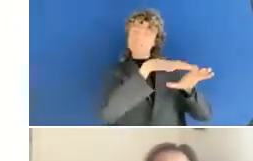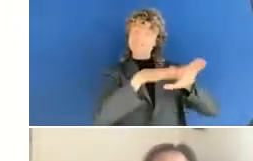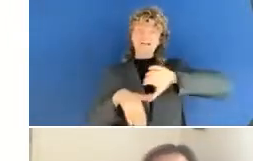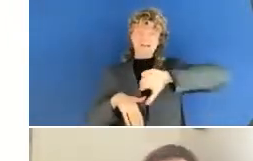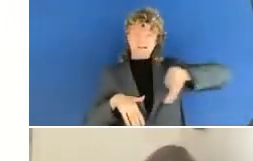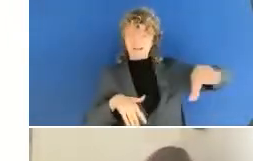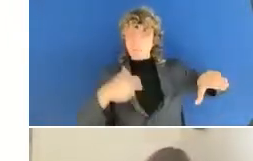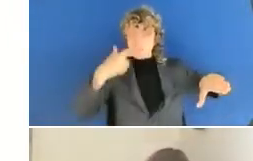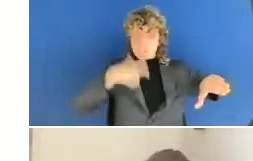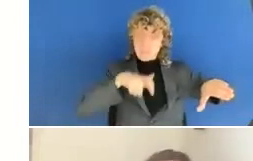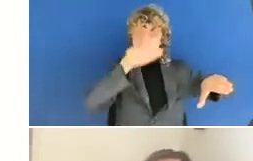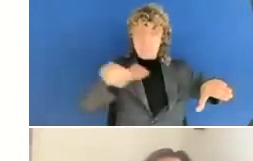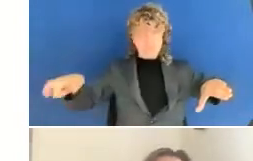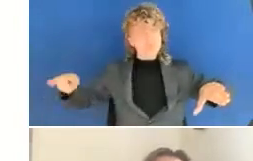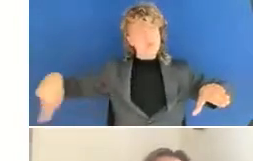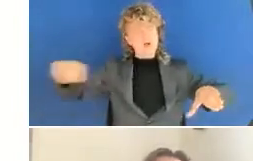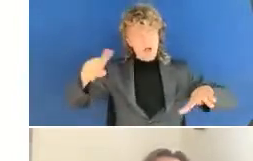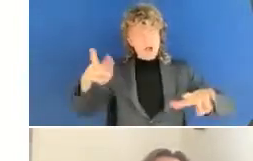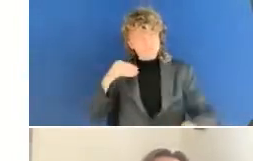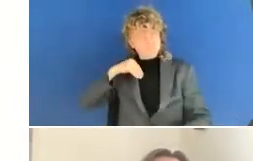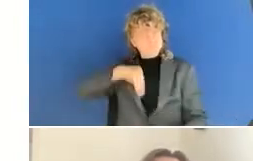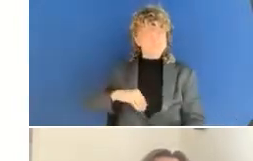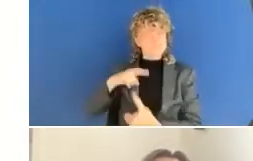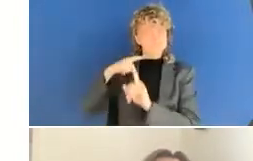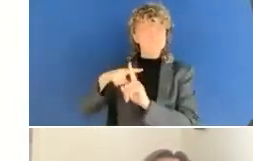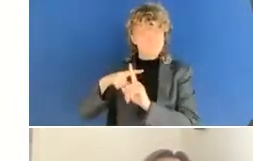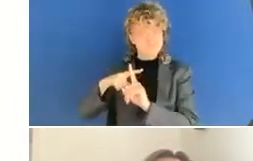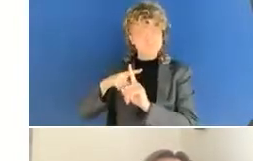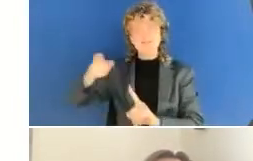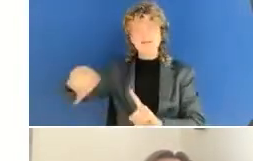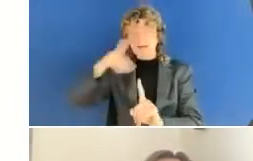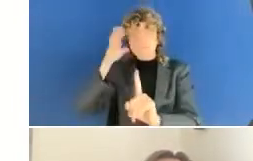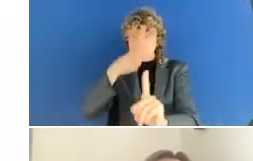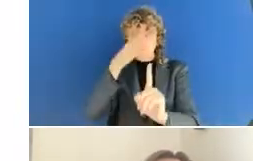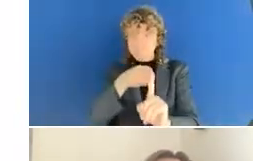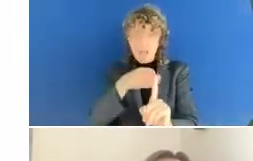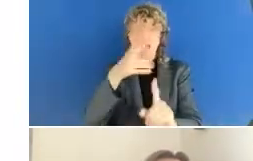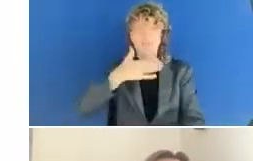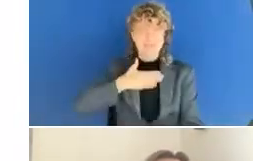has drawn attention to these needs. And two outcomes that they have seen are firstly,